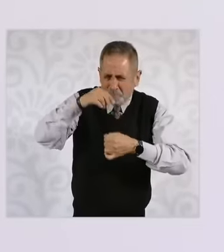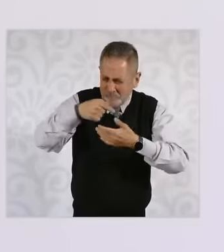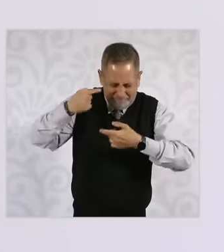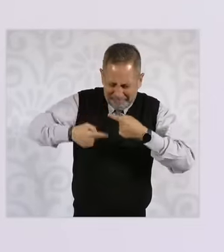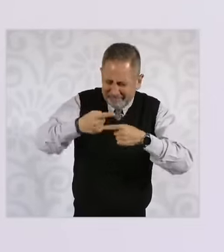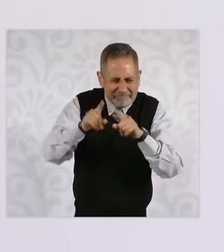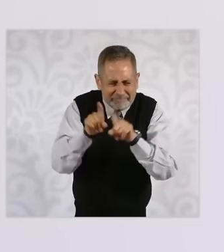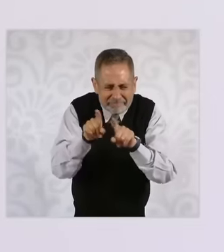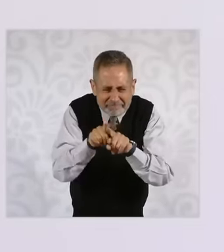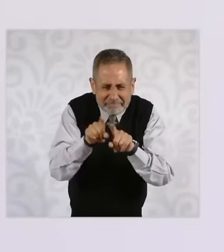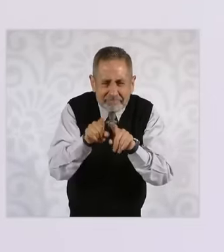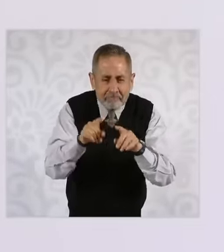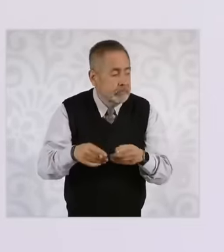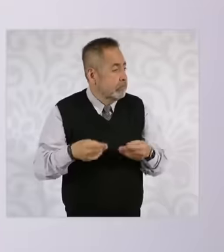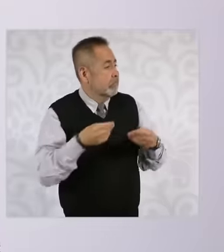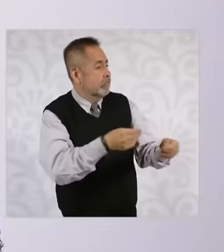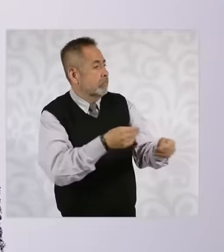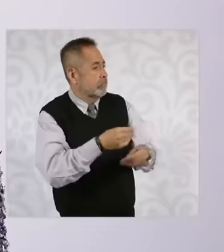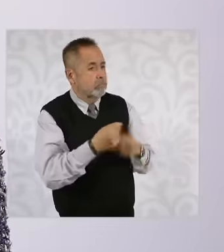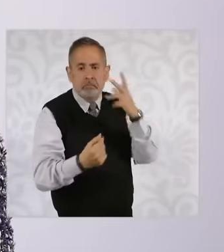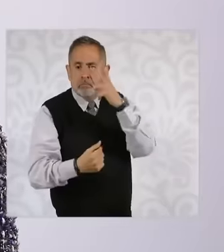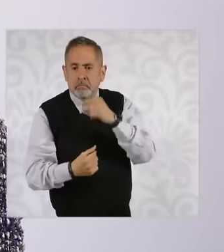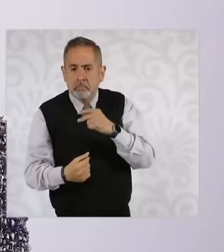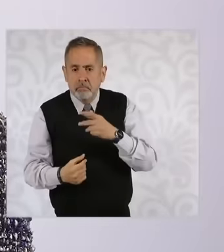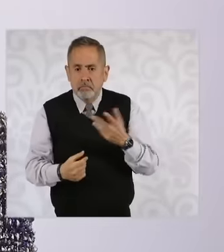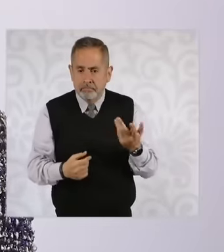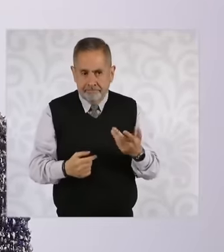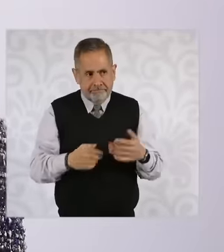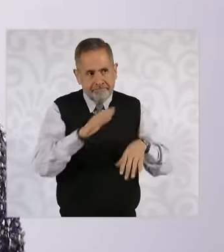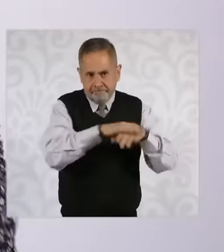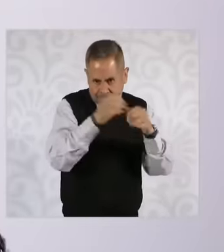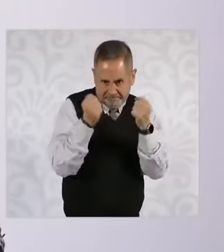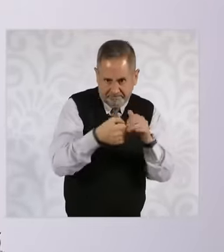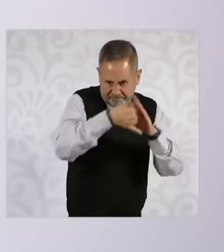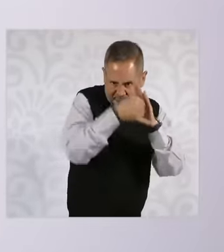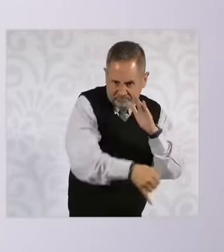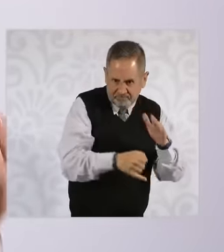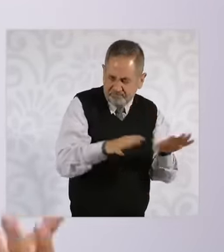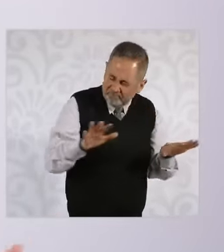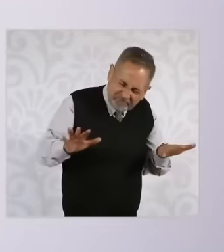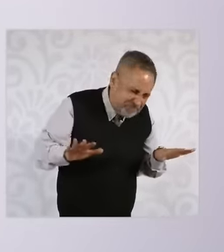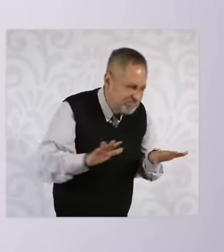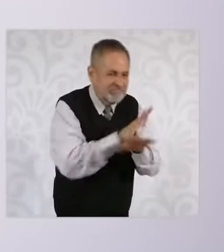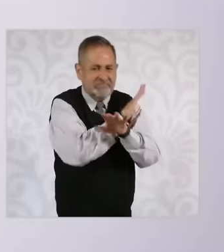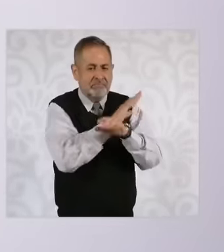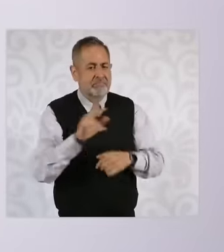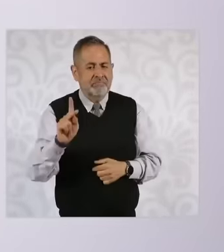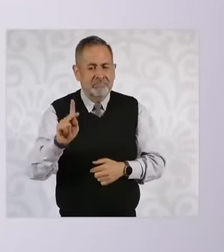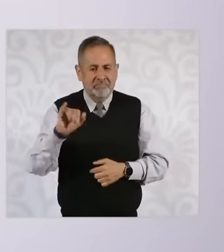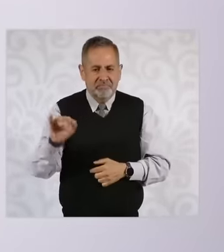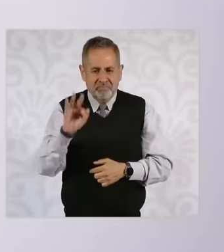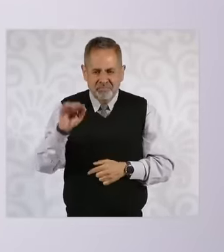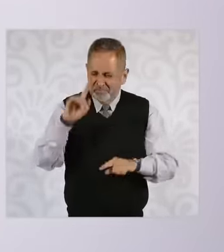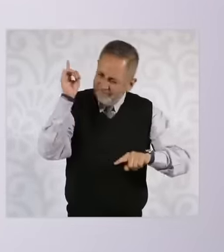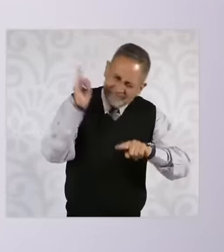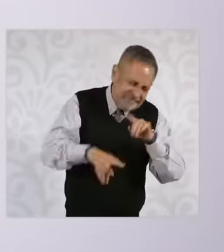nothing more than if it is a profound transformation Why Because it completely changes the judicial power